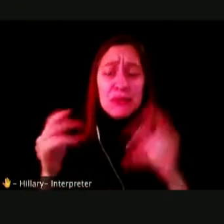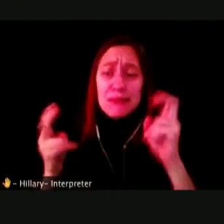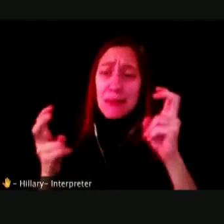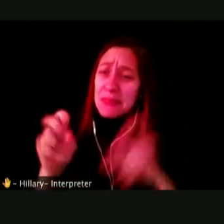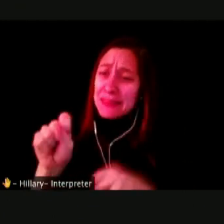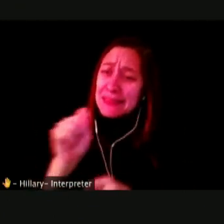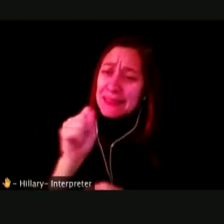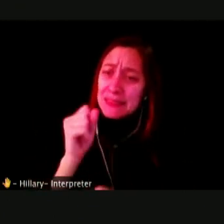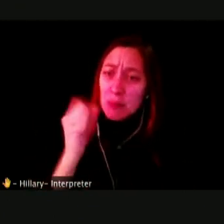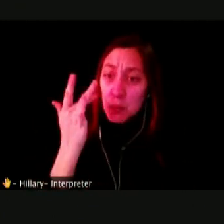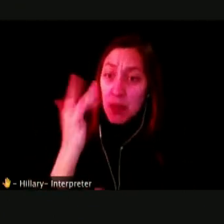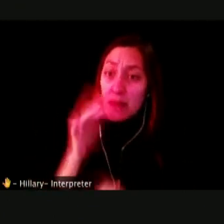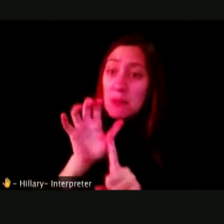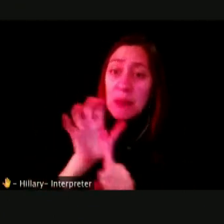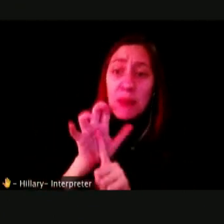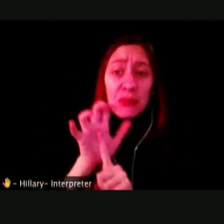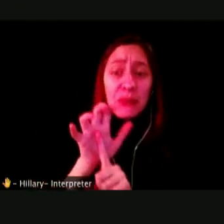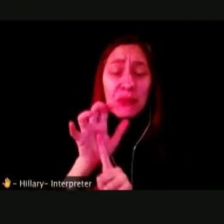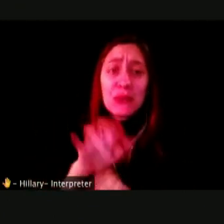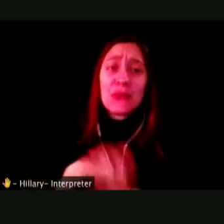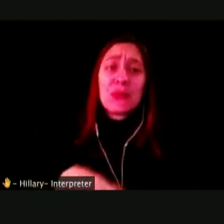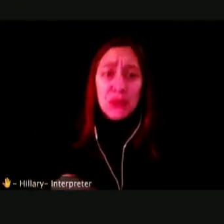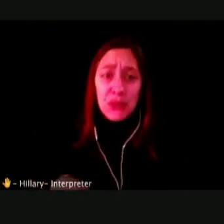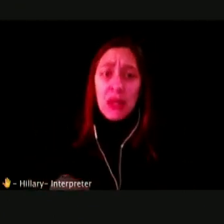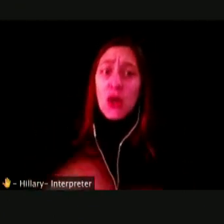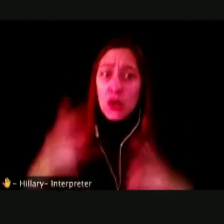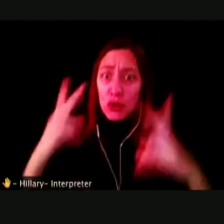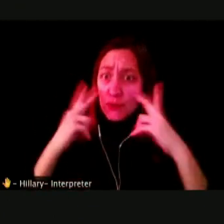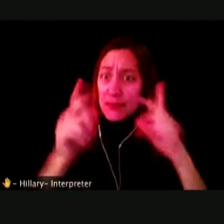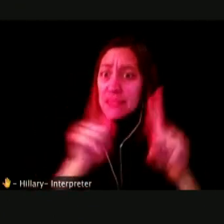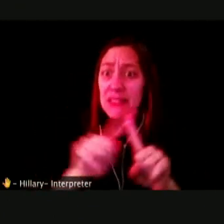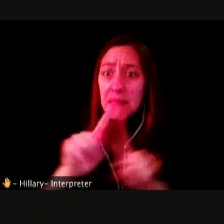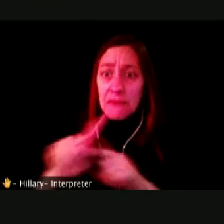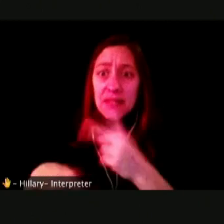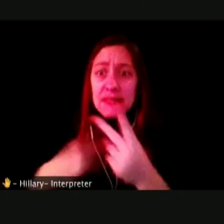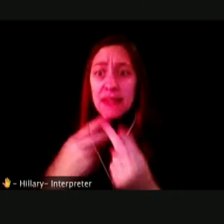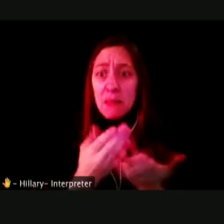POPULAR. YOU BEEN PRESENTED WITH DIFFERENT DEVICES TO UTILIZE.